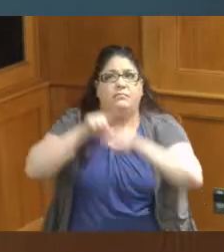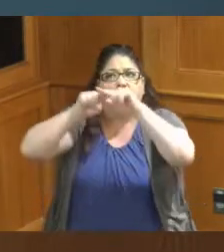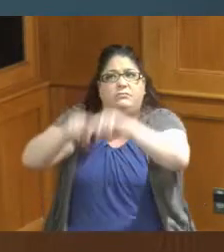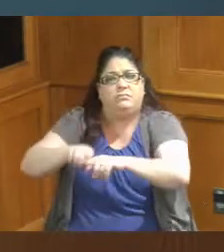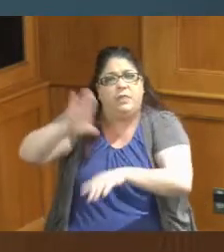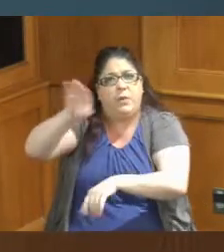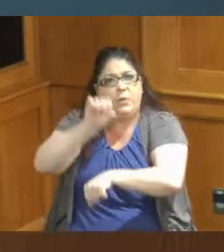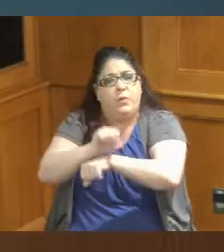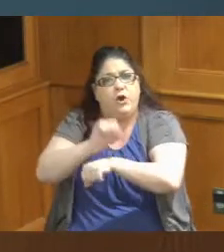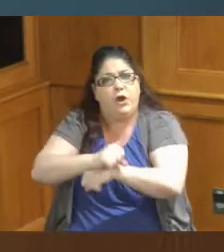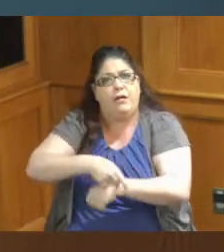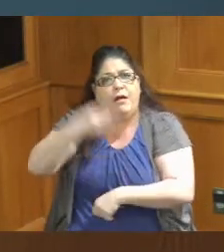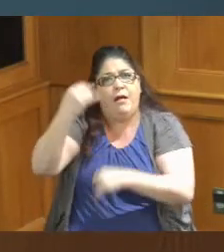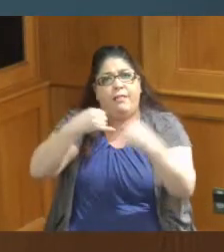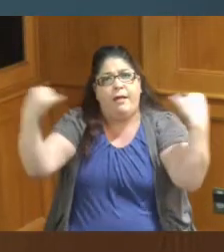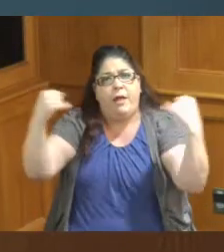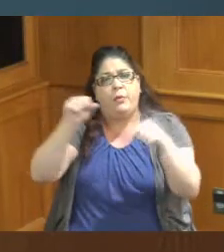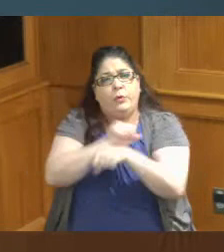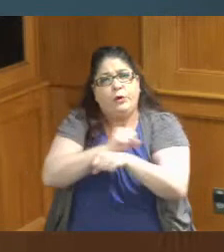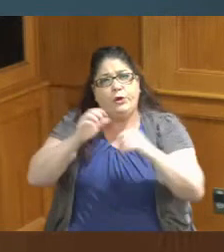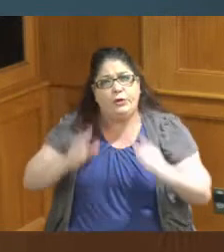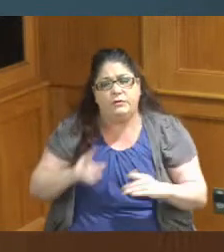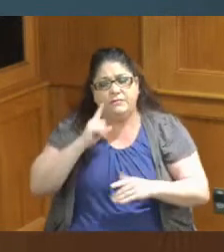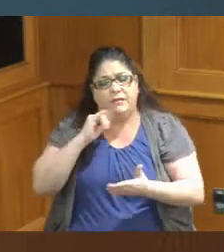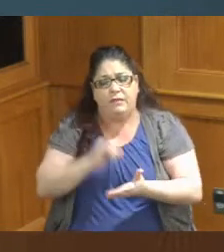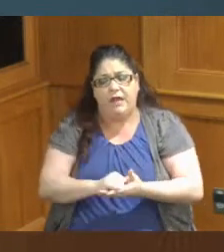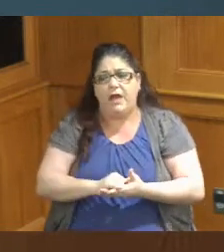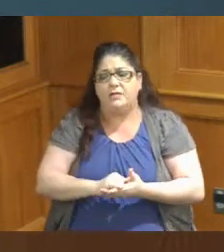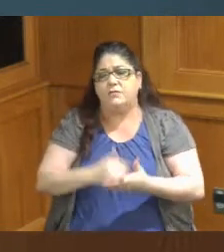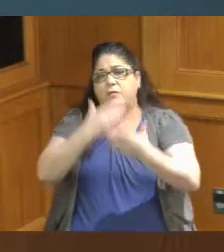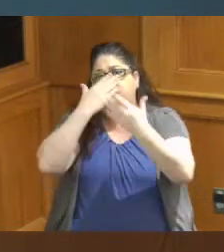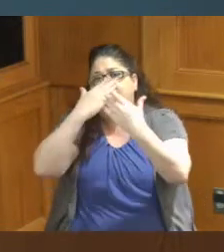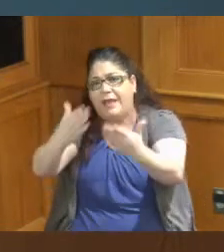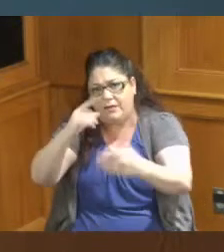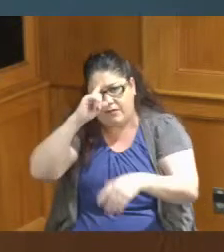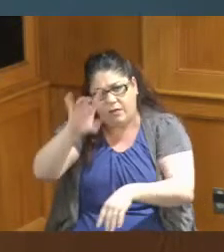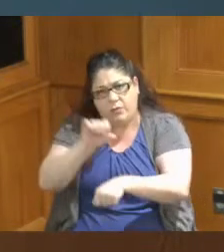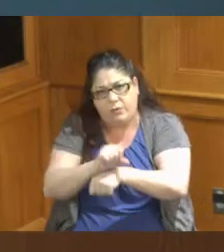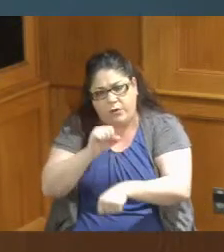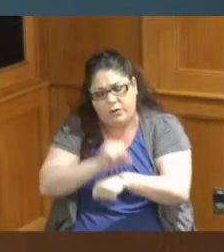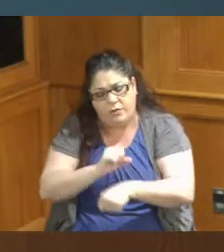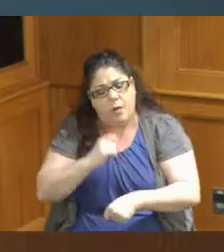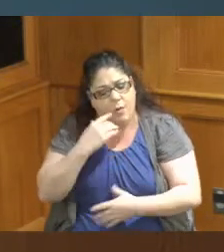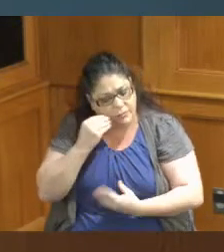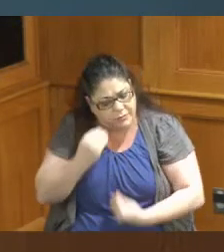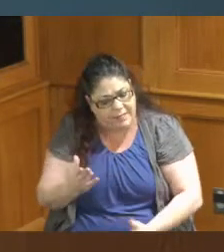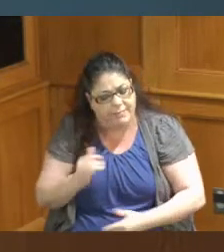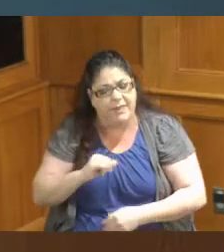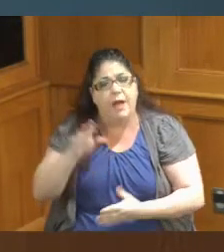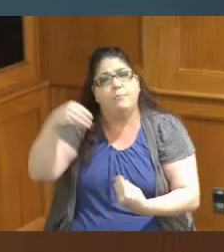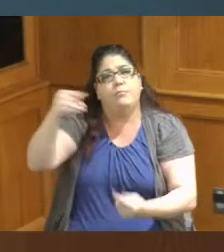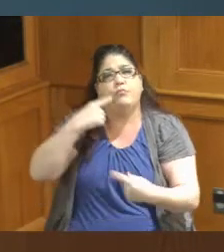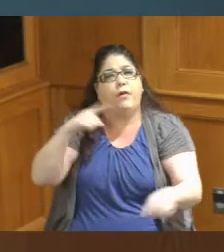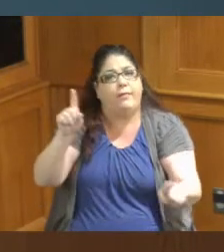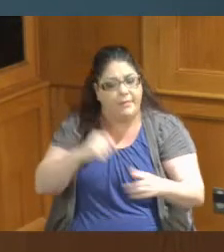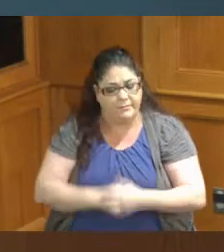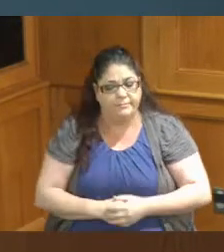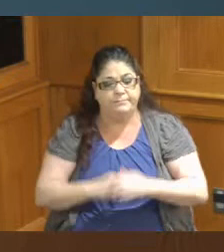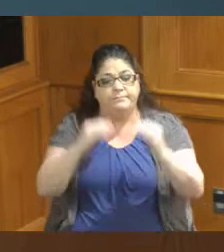and so we wanted to definitely appreciate them as well I also had a chance to give a proclamation